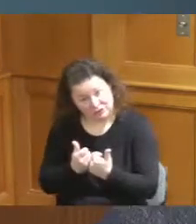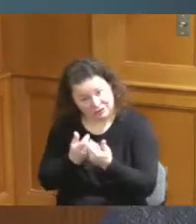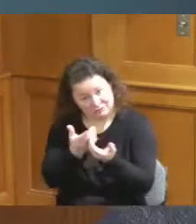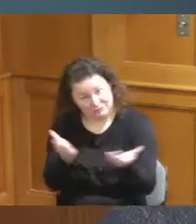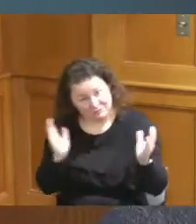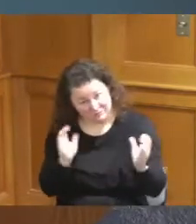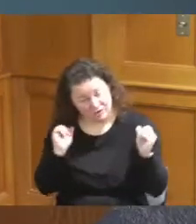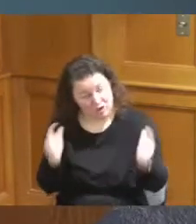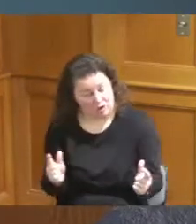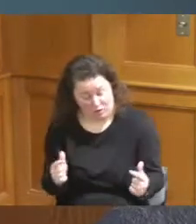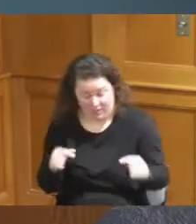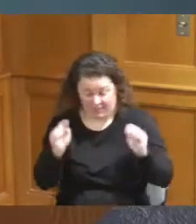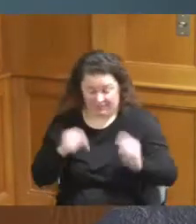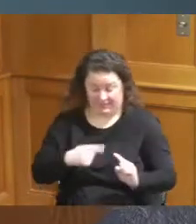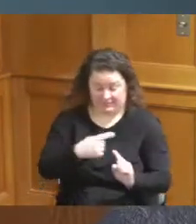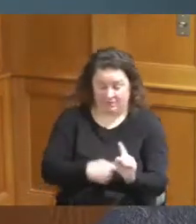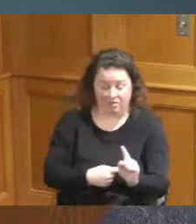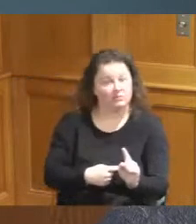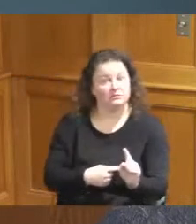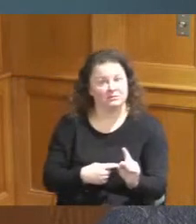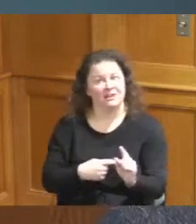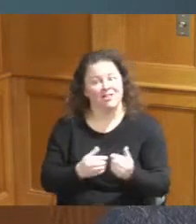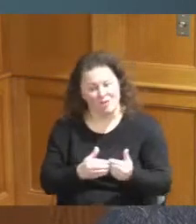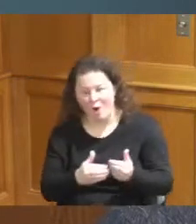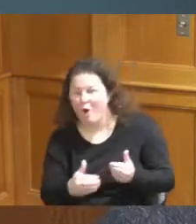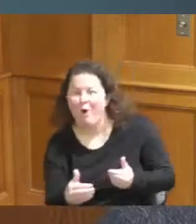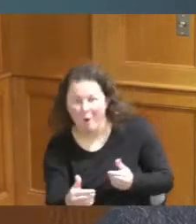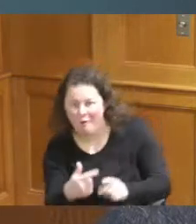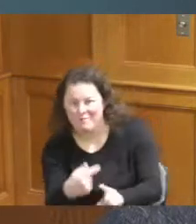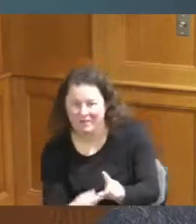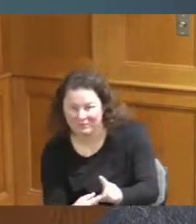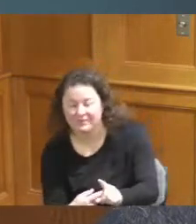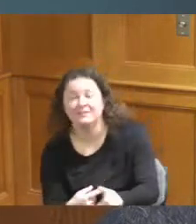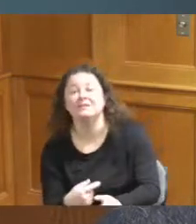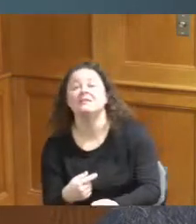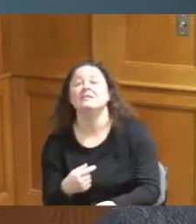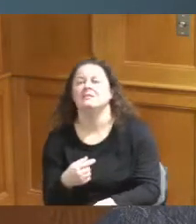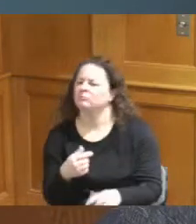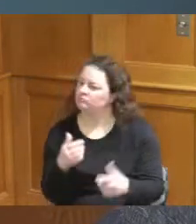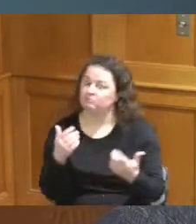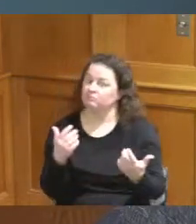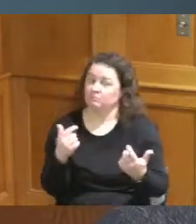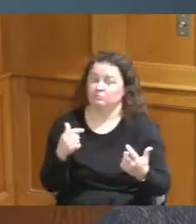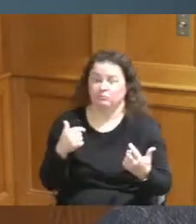if you haven't done it the other months let's take some action and this board has taken action